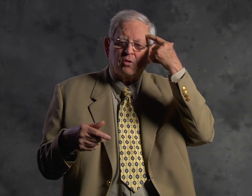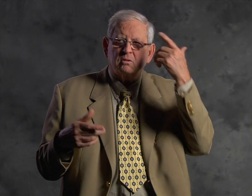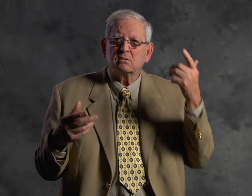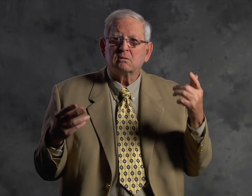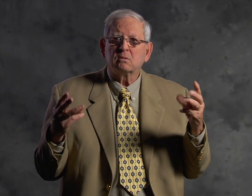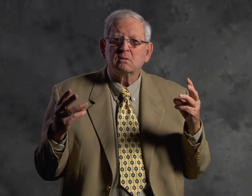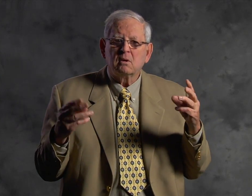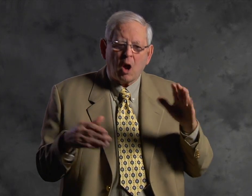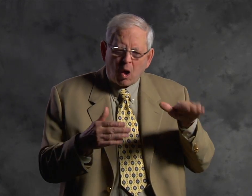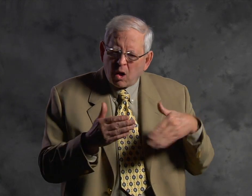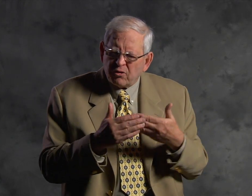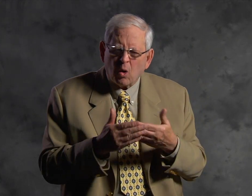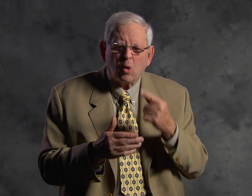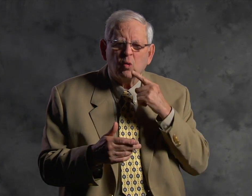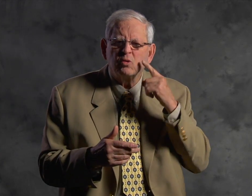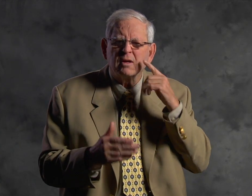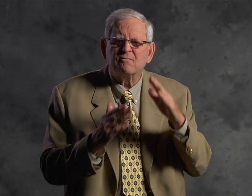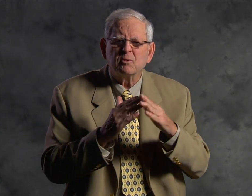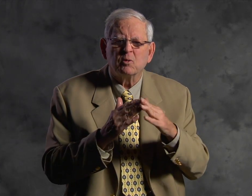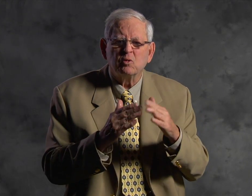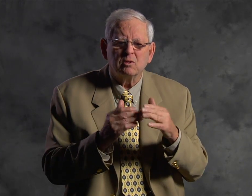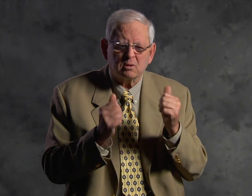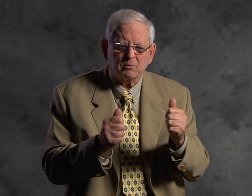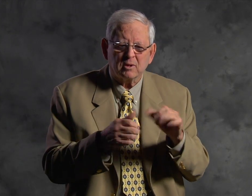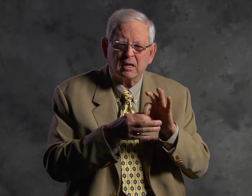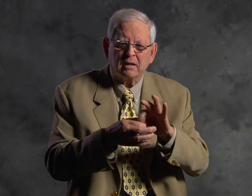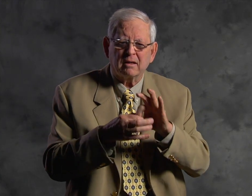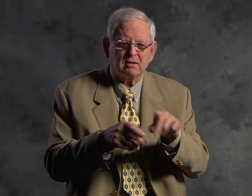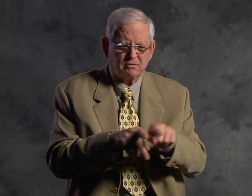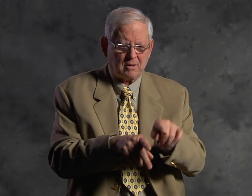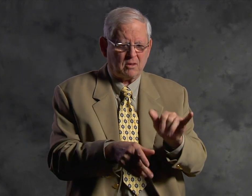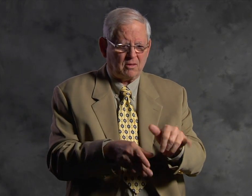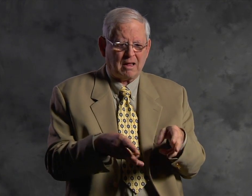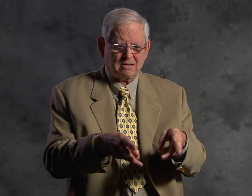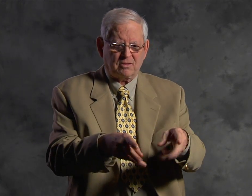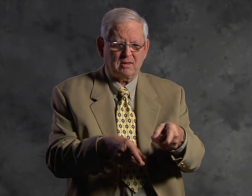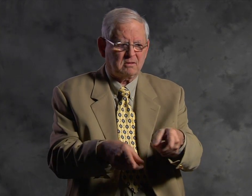It made me think, if the entire deaf community could be